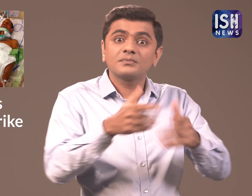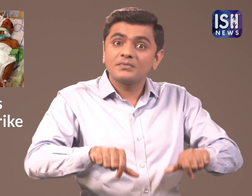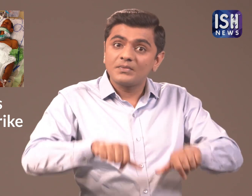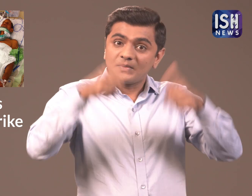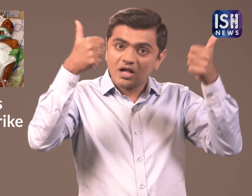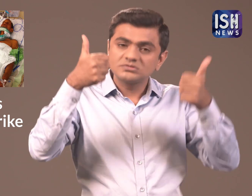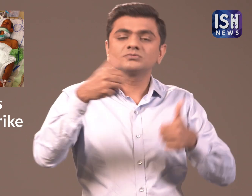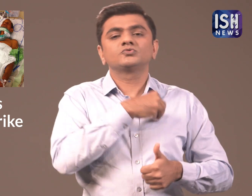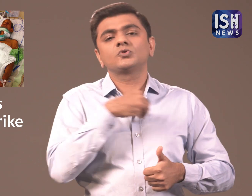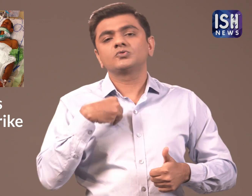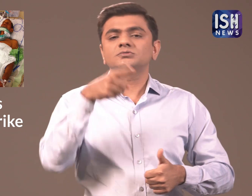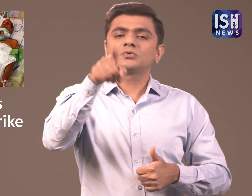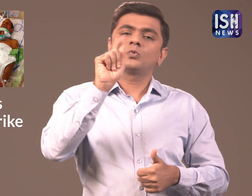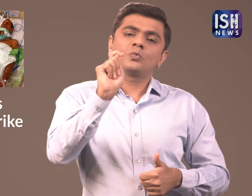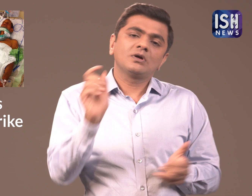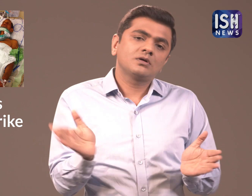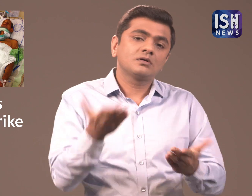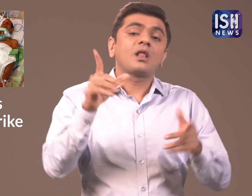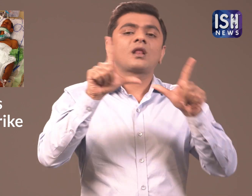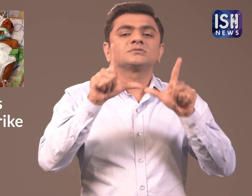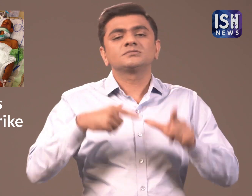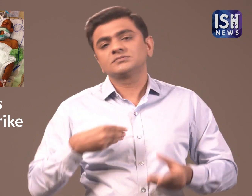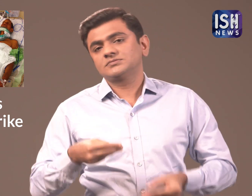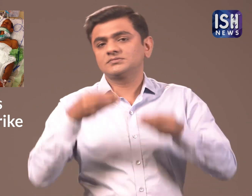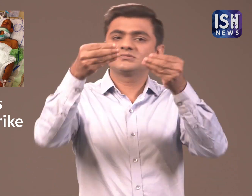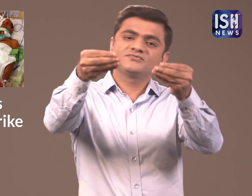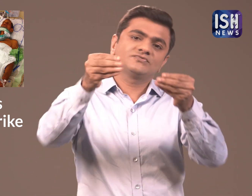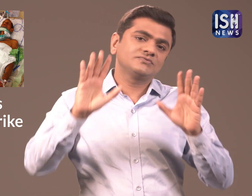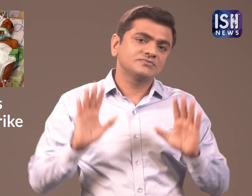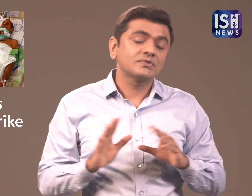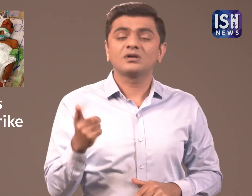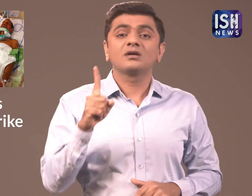After they pass, they will be given the license to work as a doctor.